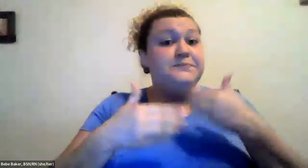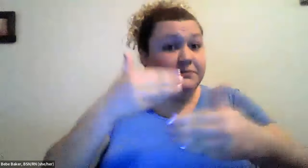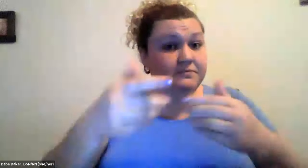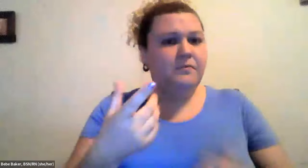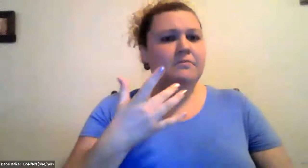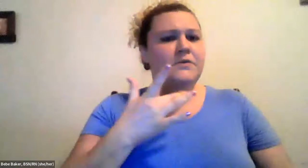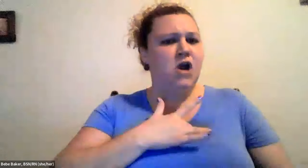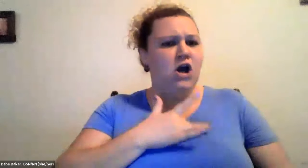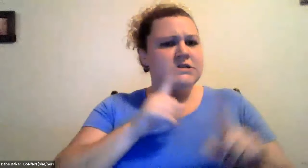Cristine Saunders: So.